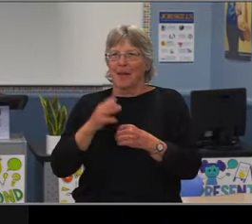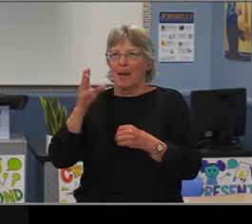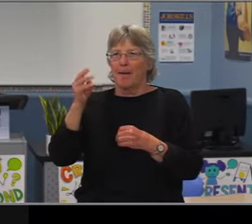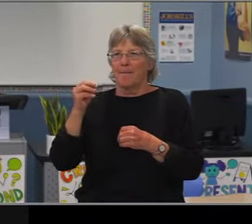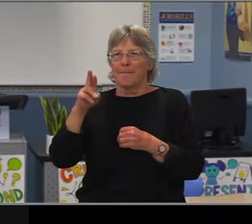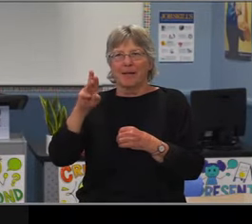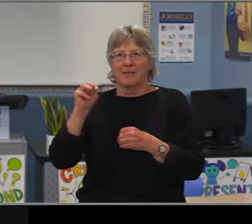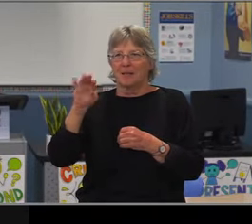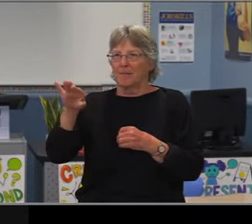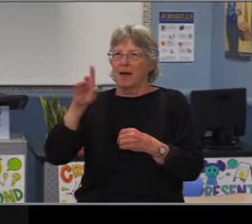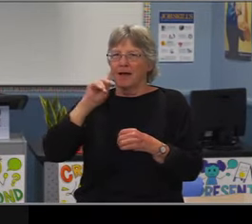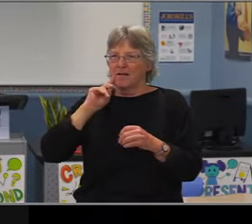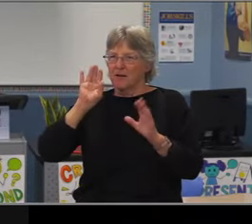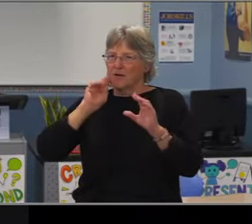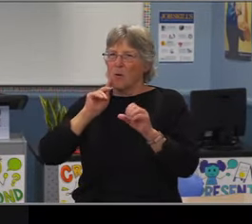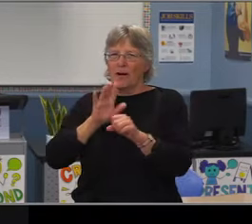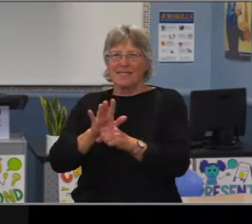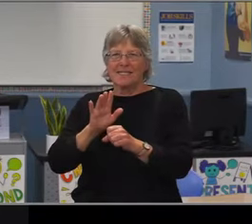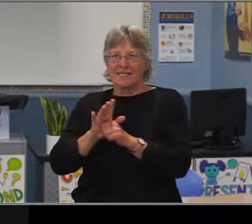once again for your most gracious words.